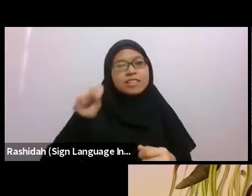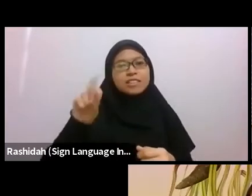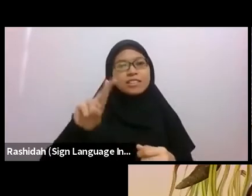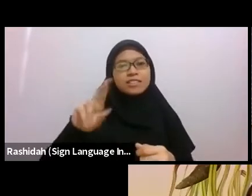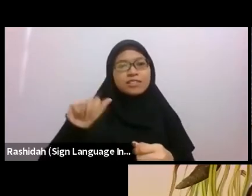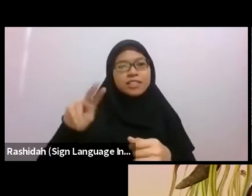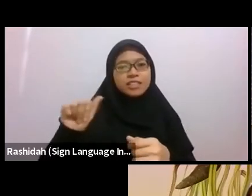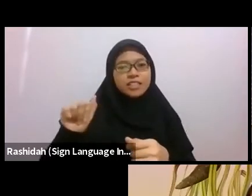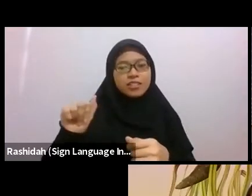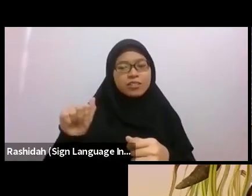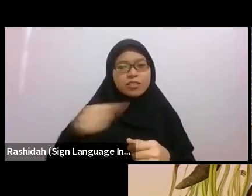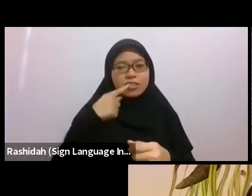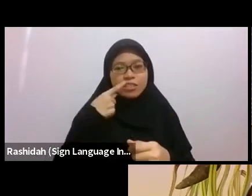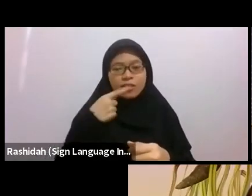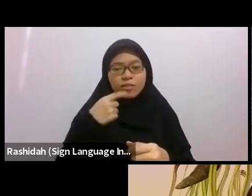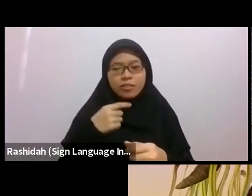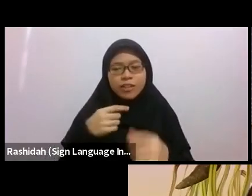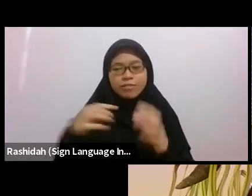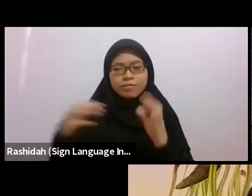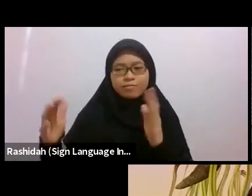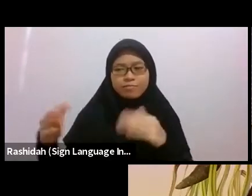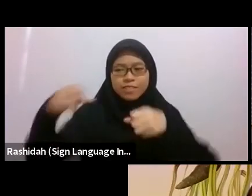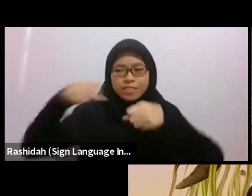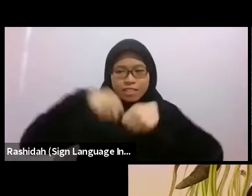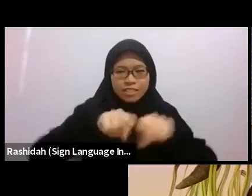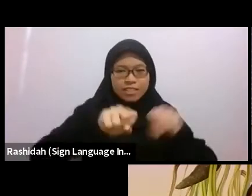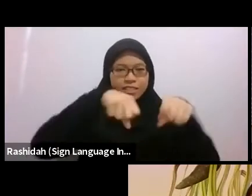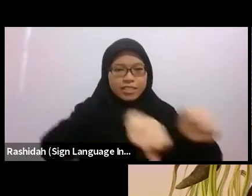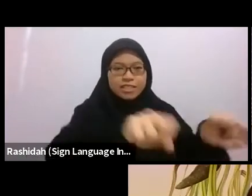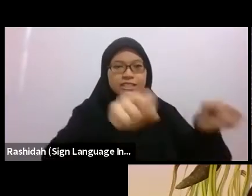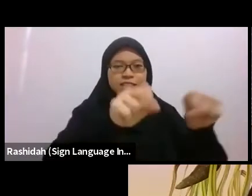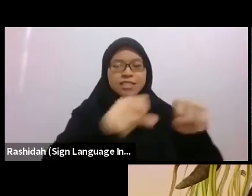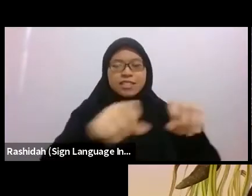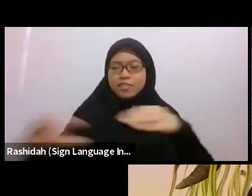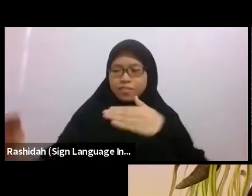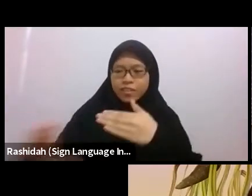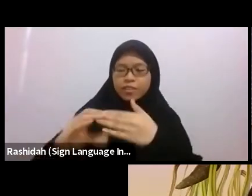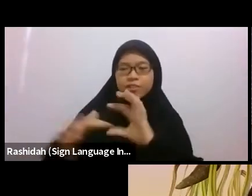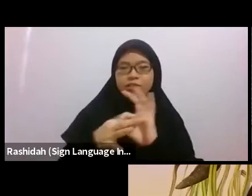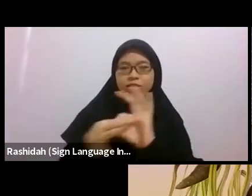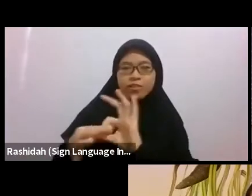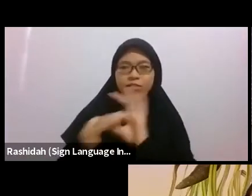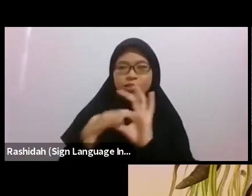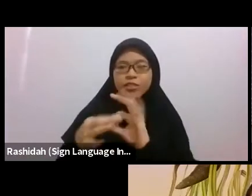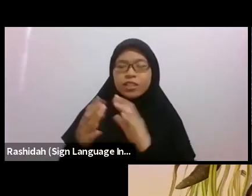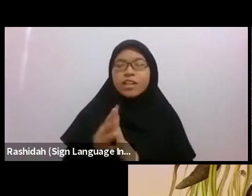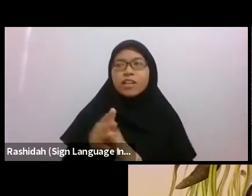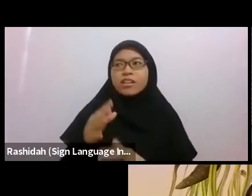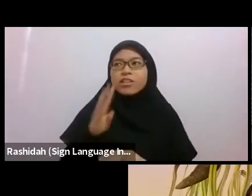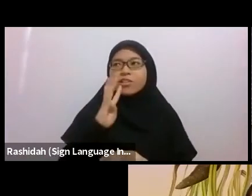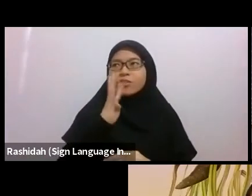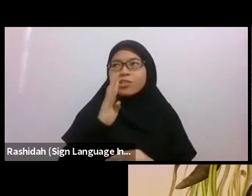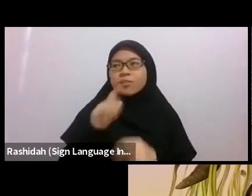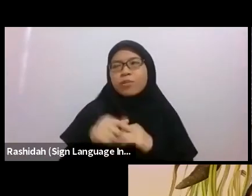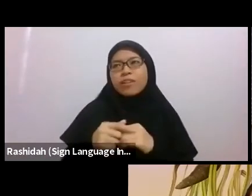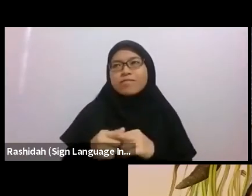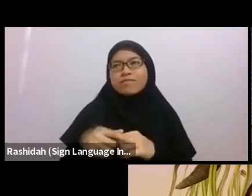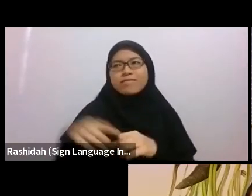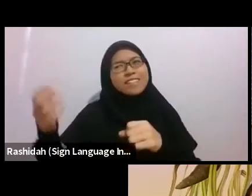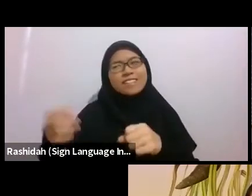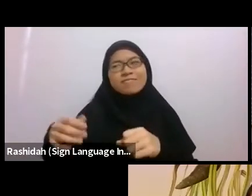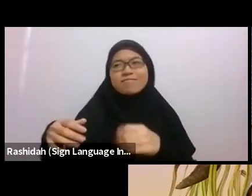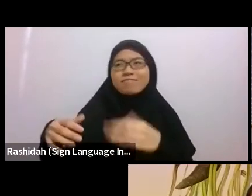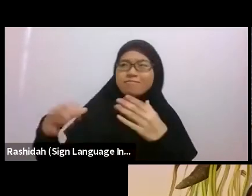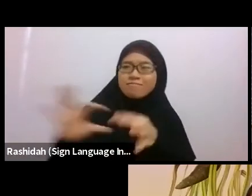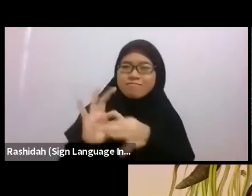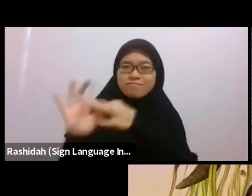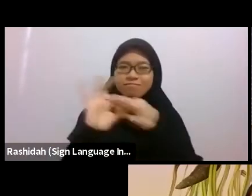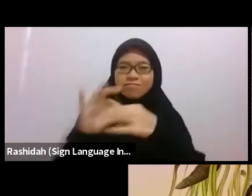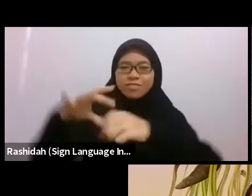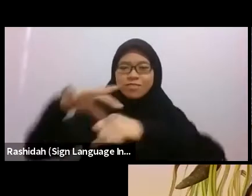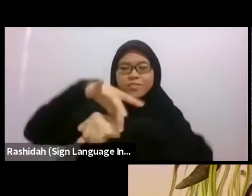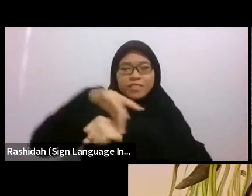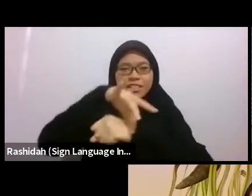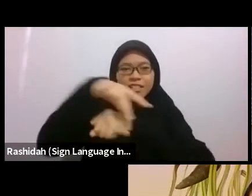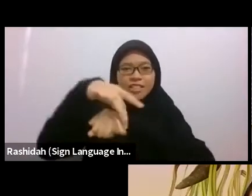I think that’s the idea, the earth, and the earth is made of land and sea, and we just find our own ways of relating to various parts of the world based on where we are.